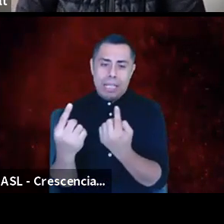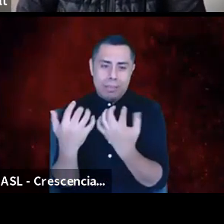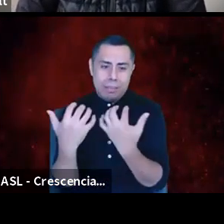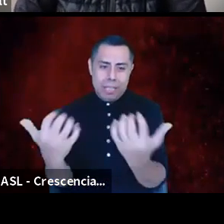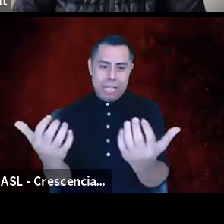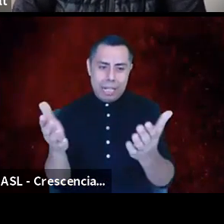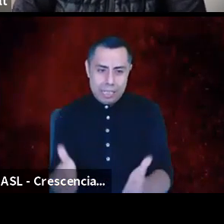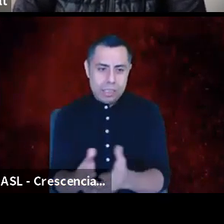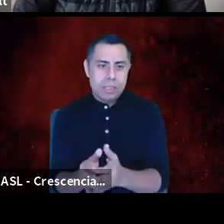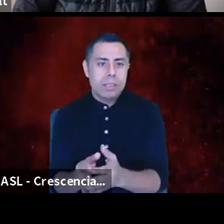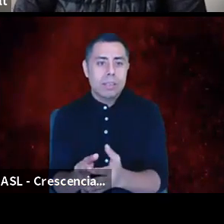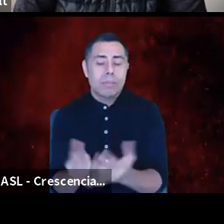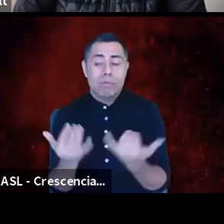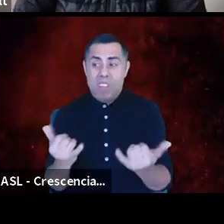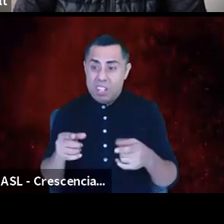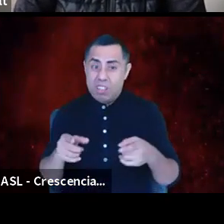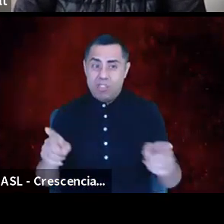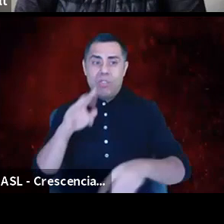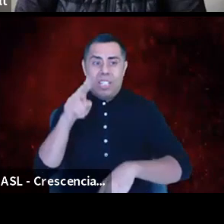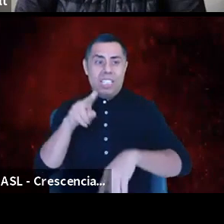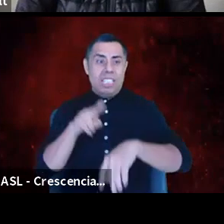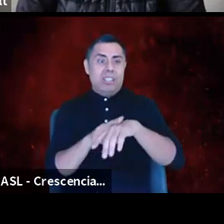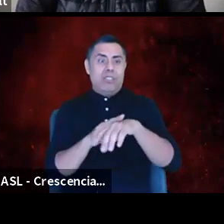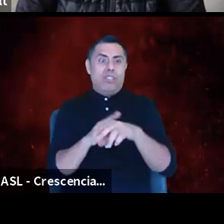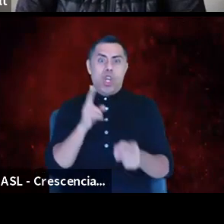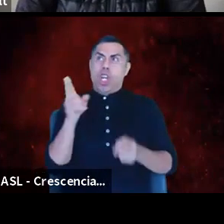of national urgency, and that is,